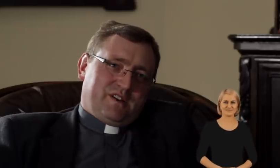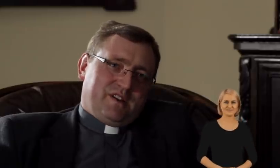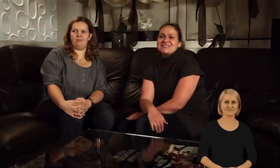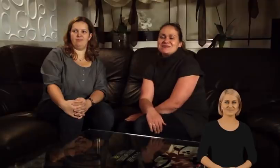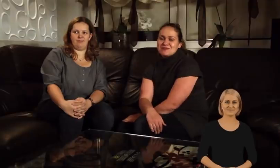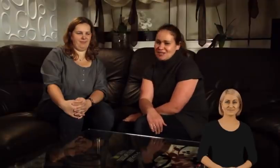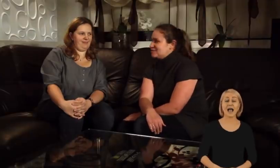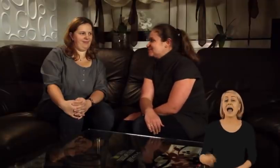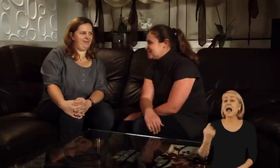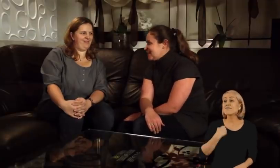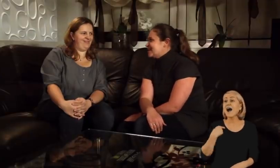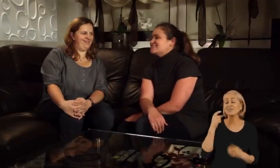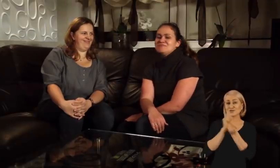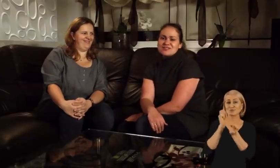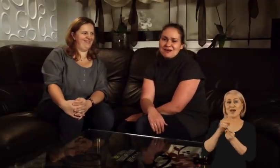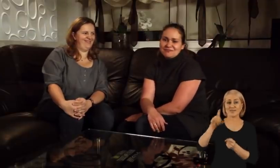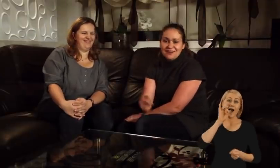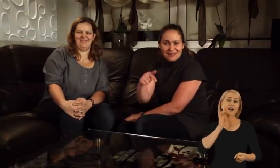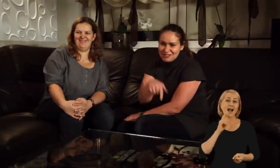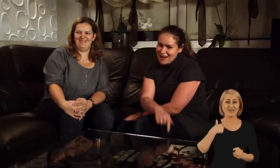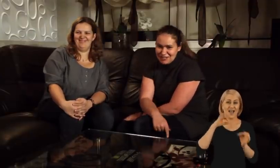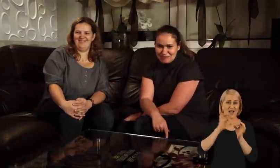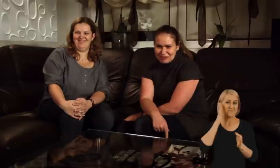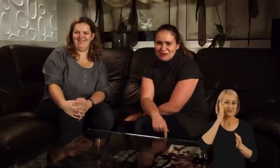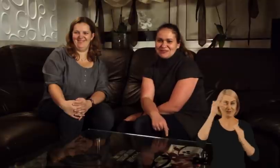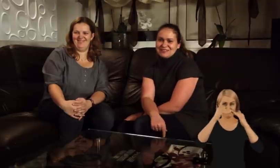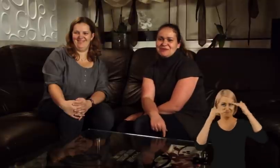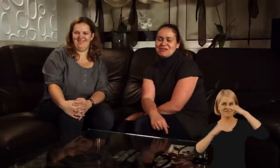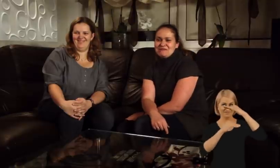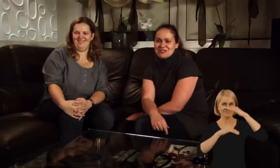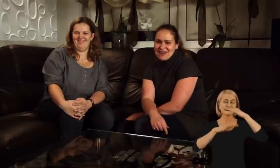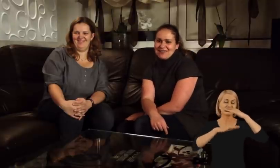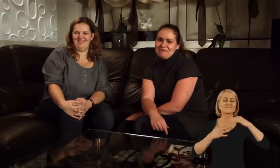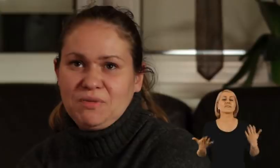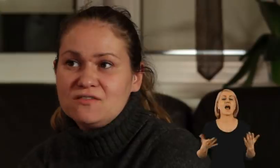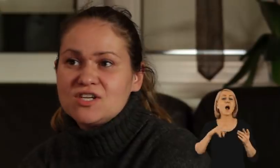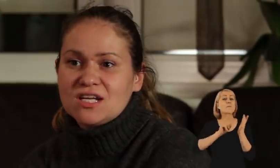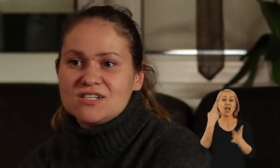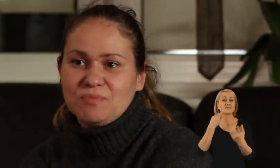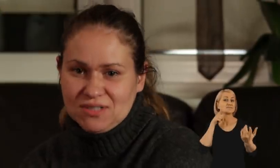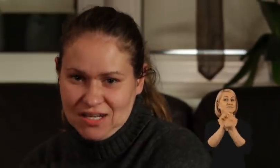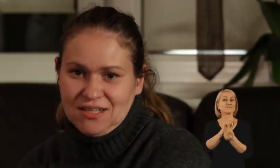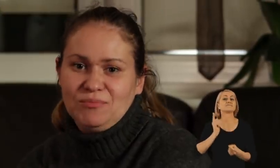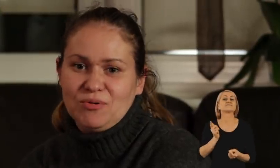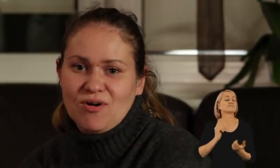I am Agatas neighbor and my flat is situated under Agatas. We first met